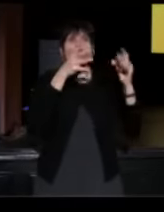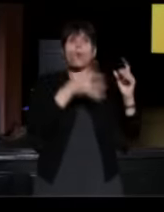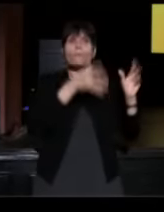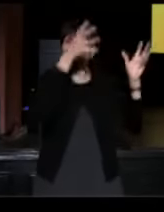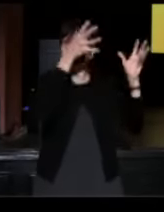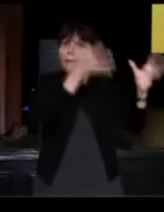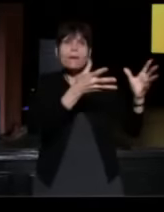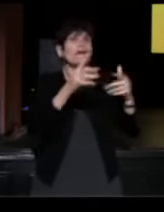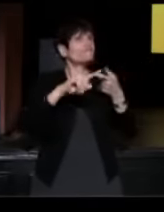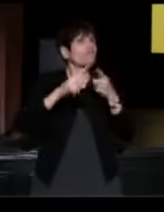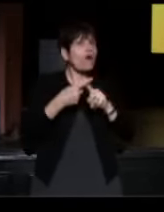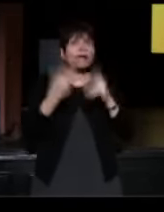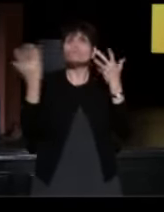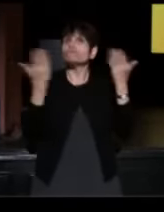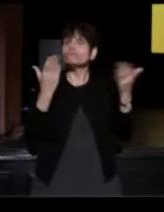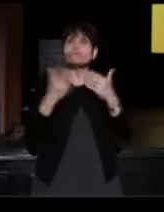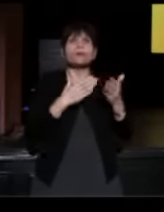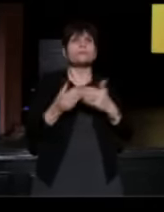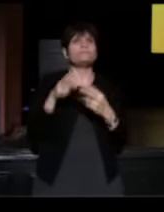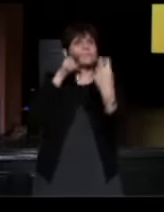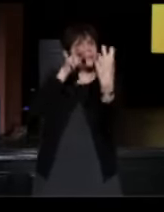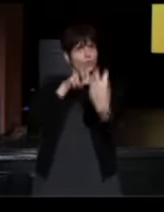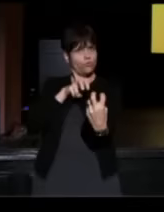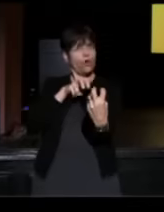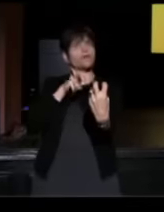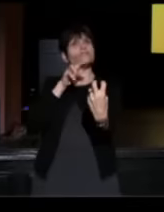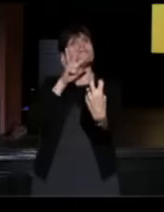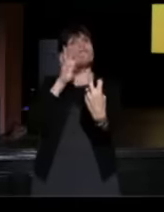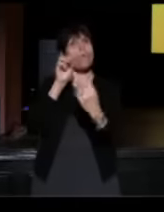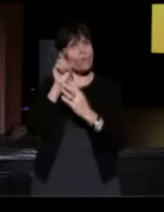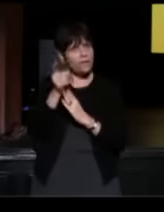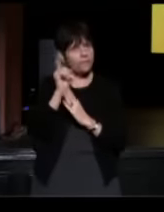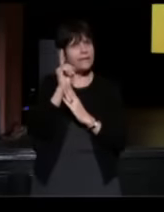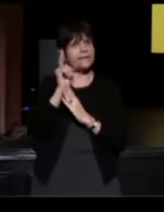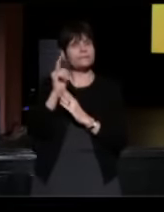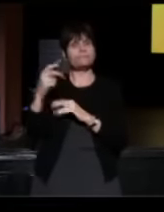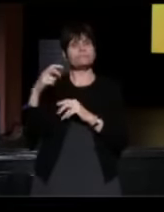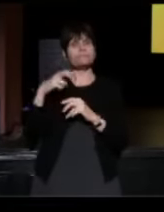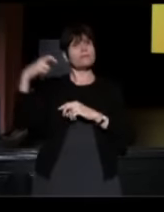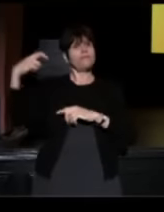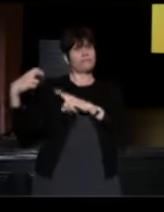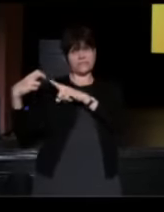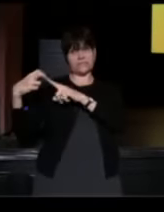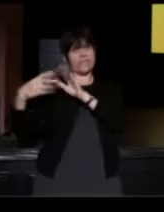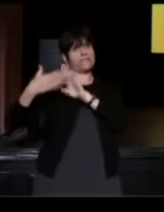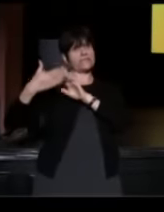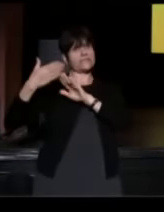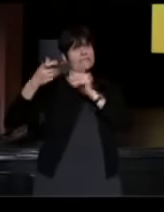And you sit across from them for 40 minutes, there's a facilitator in the booth with you and you talk and you listen.